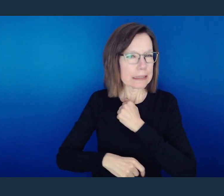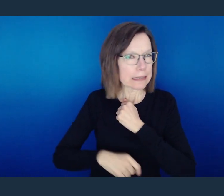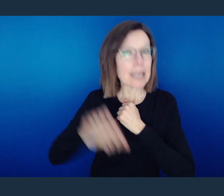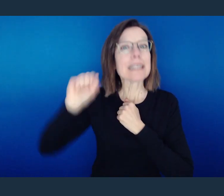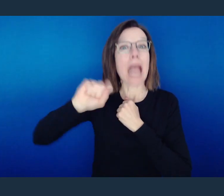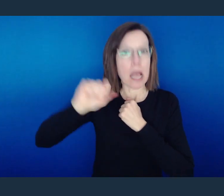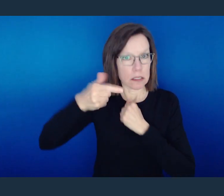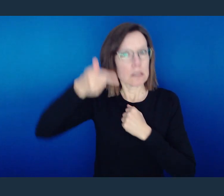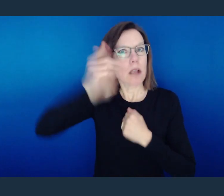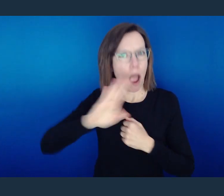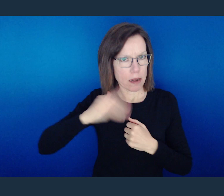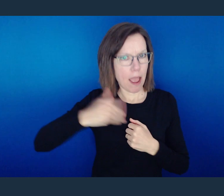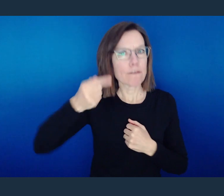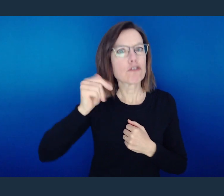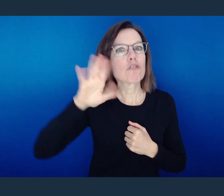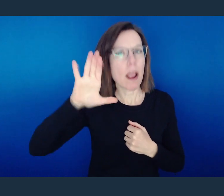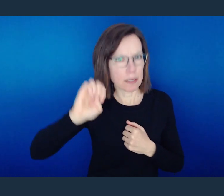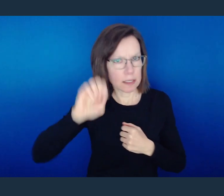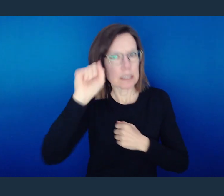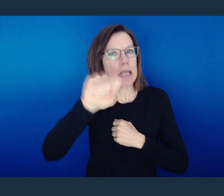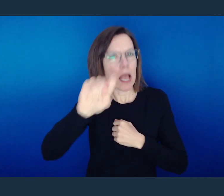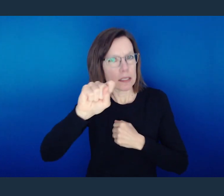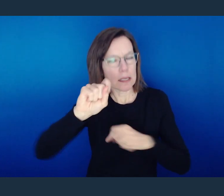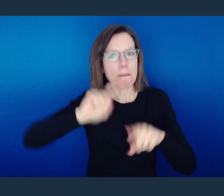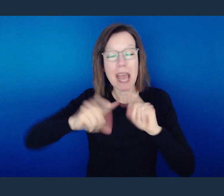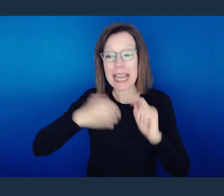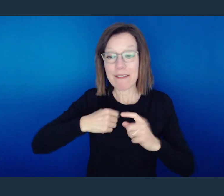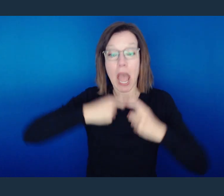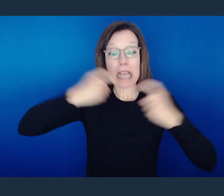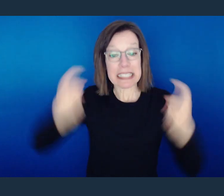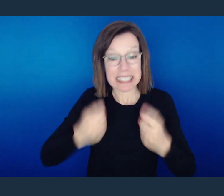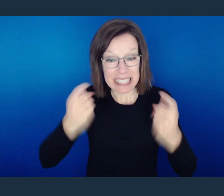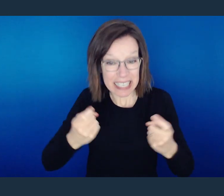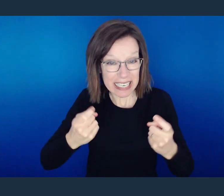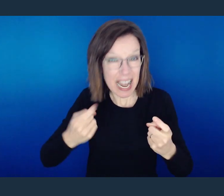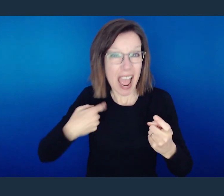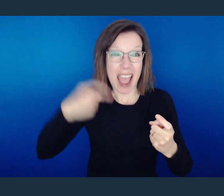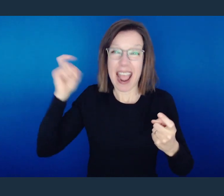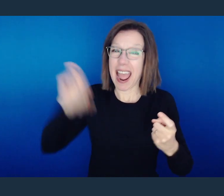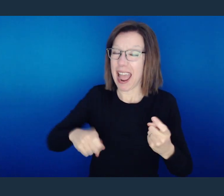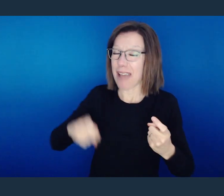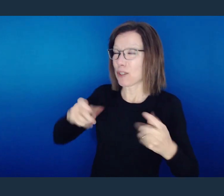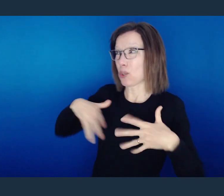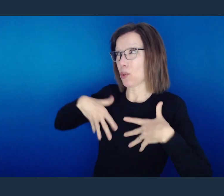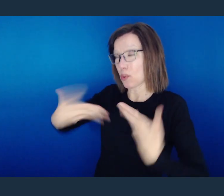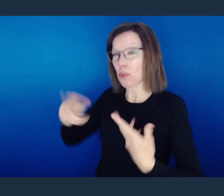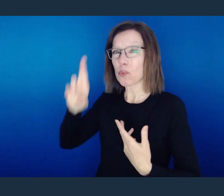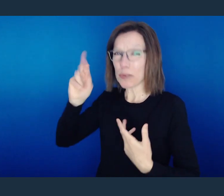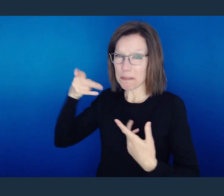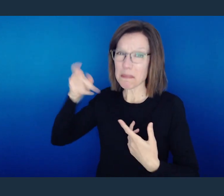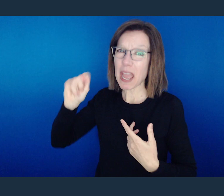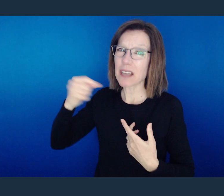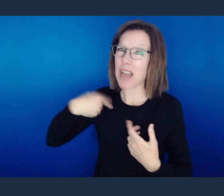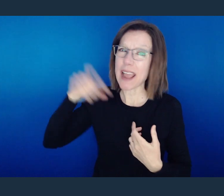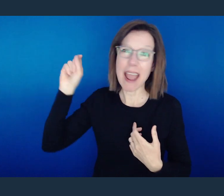Yes, grace might mean that you don't get it right away, but the wages of sin are still death. When you sin, you still have to repent.